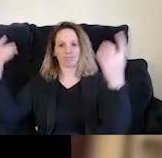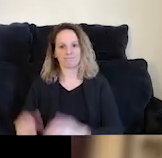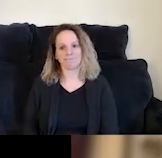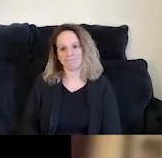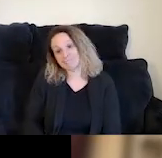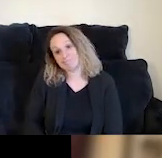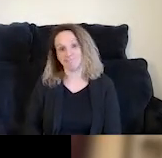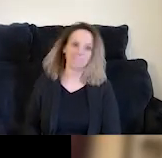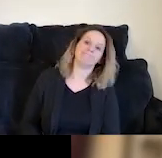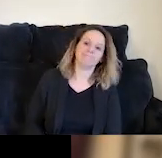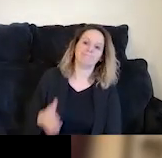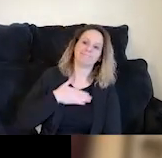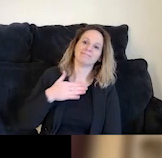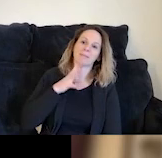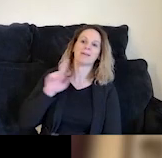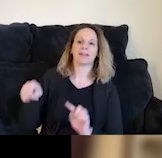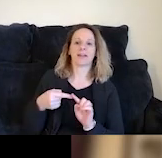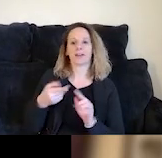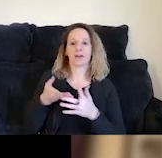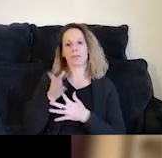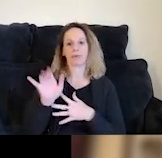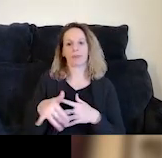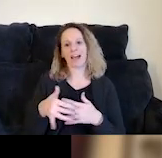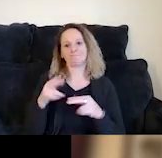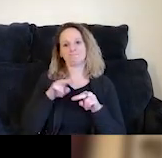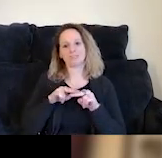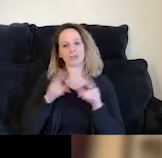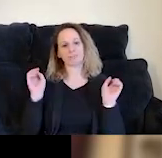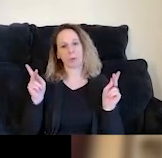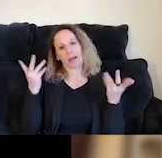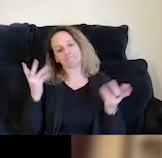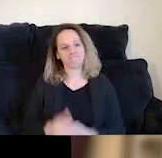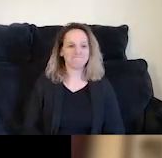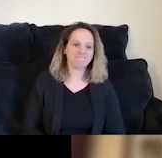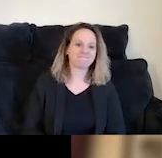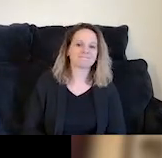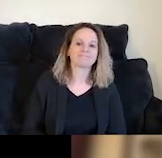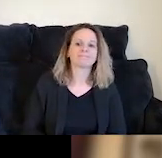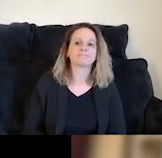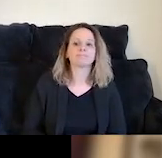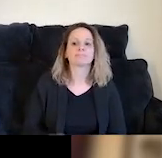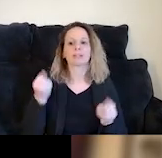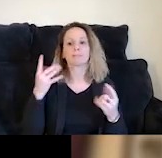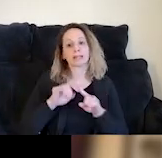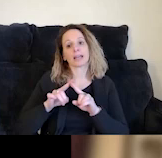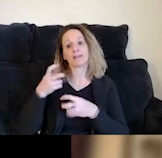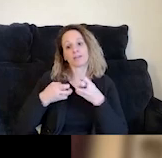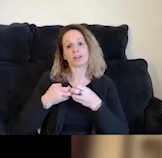so happy to talk to you and sorry for the train. So, there are just several issues working with TAY in general.